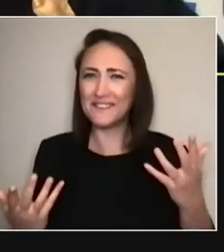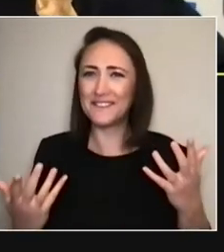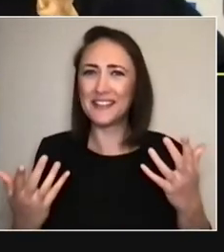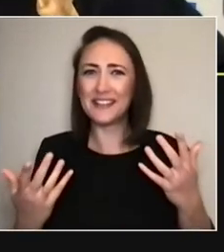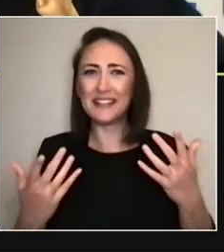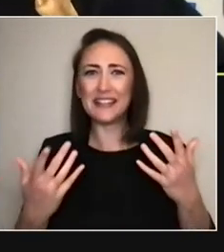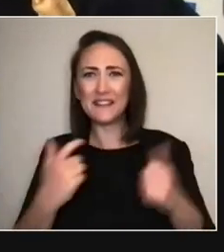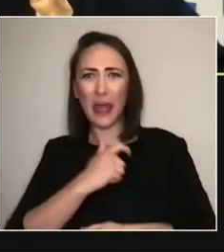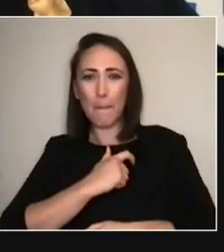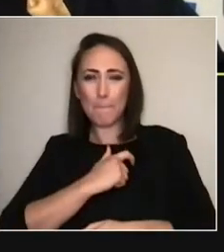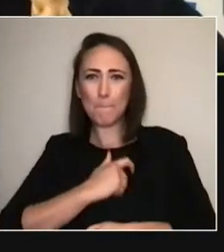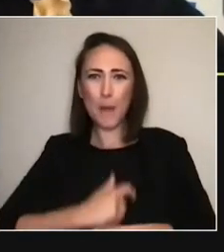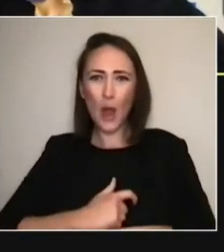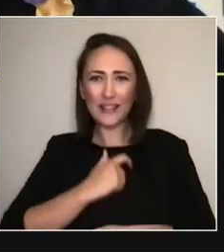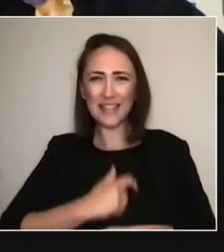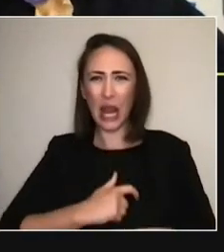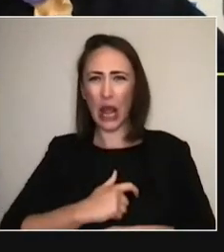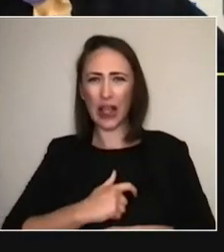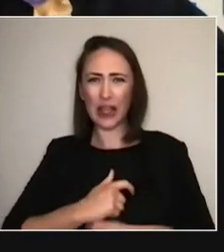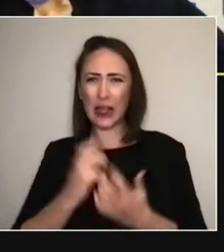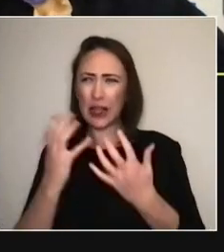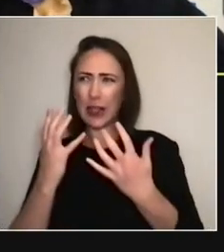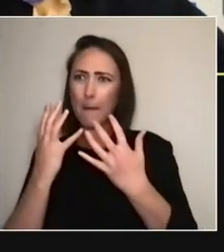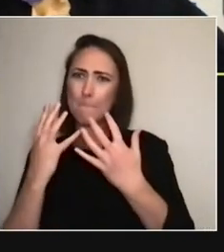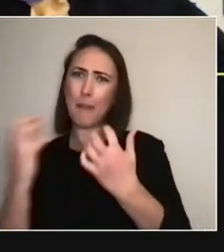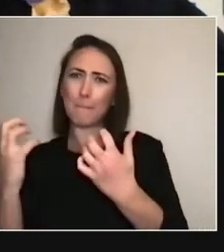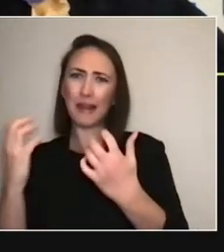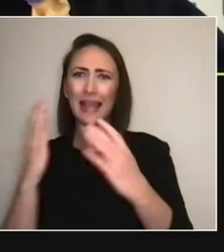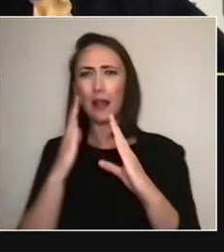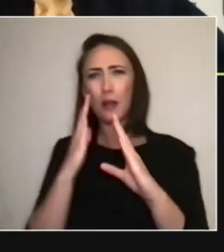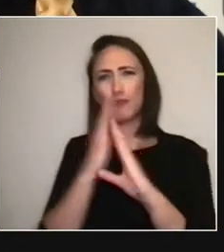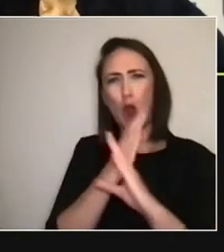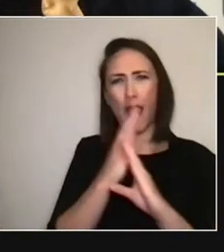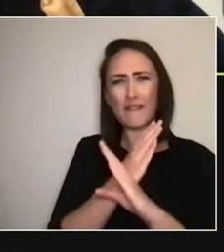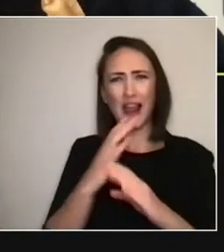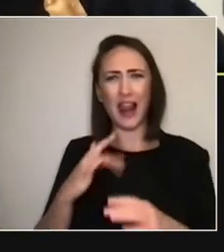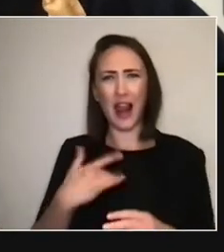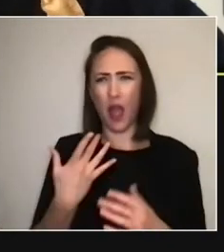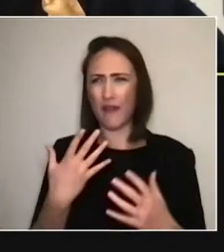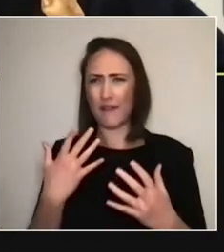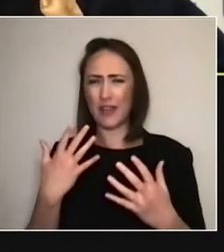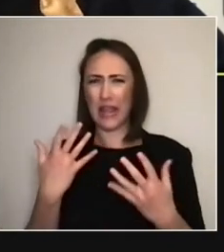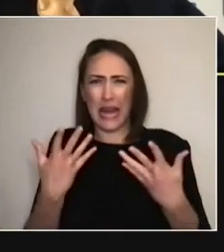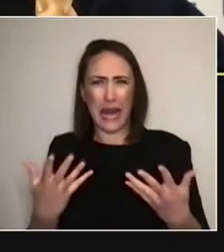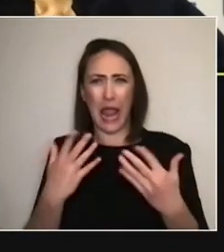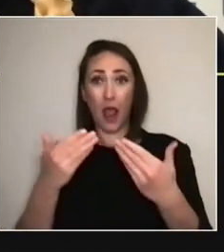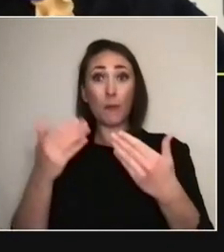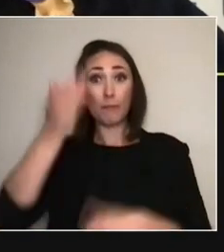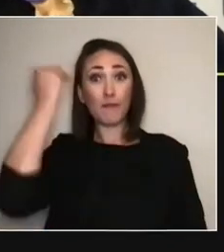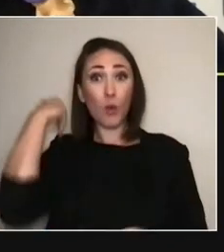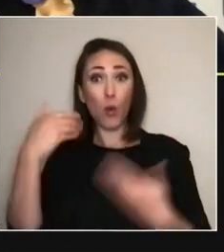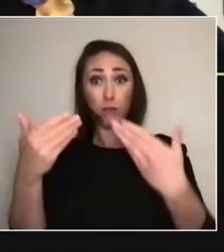that line of personal and public and private has already come down. And I feel like we're just kind of—